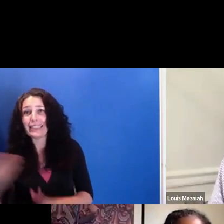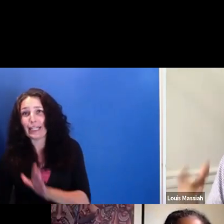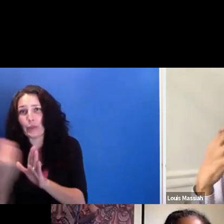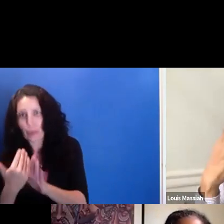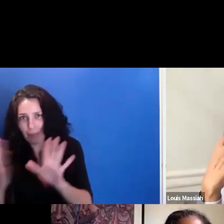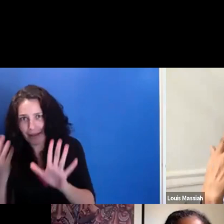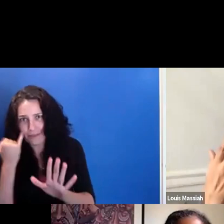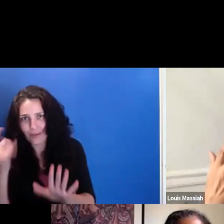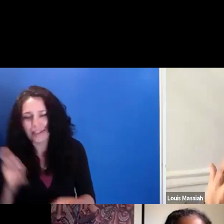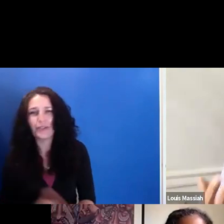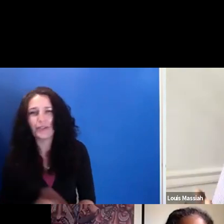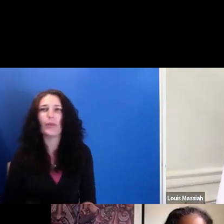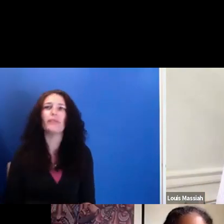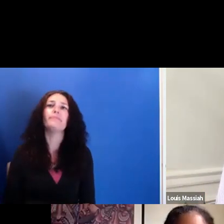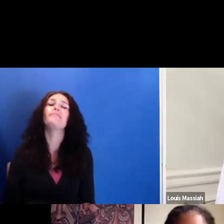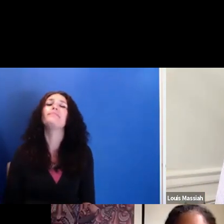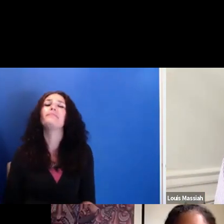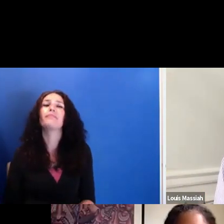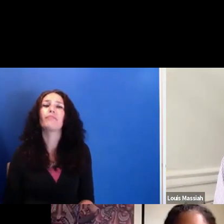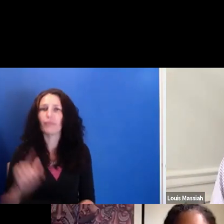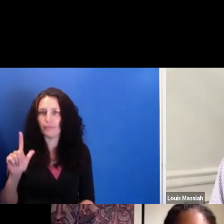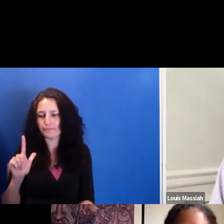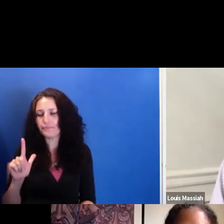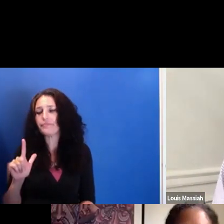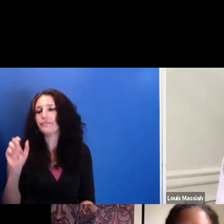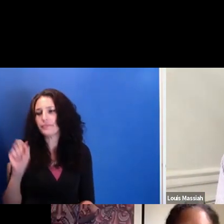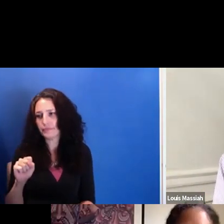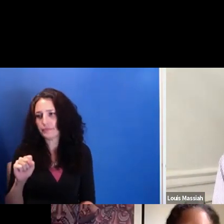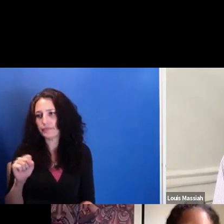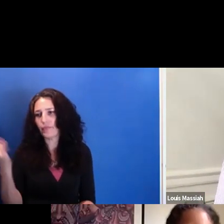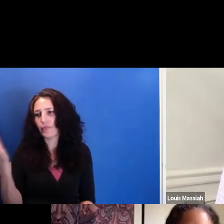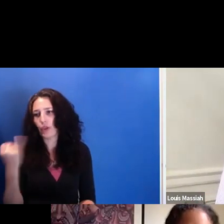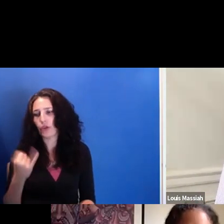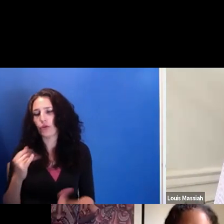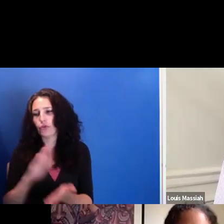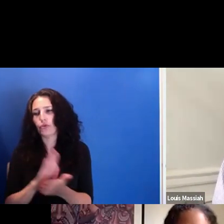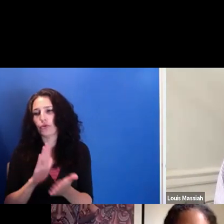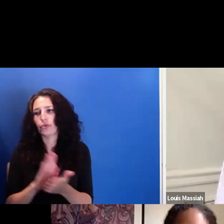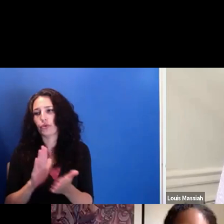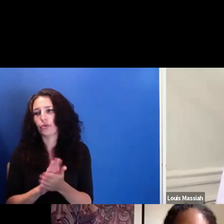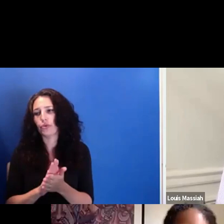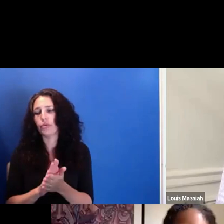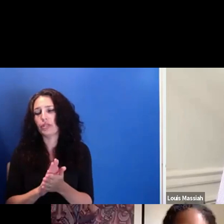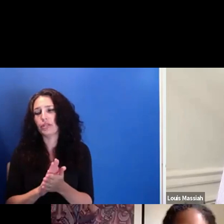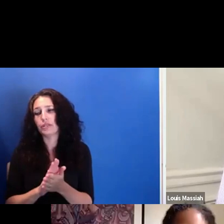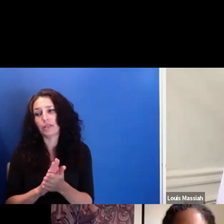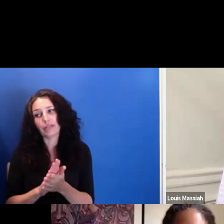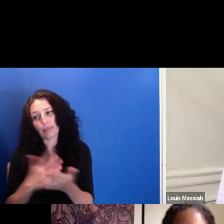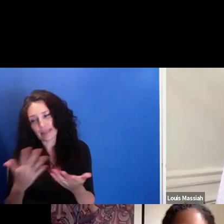But my now-- my 9:00 to 5:00-- you know, Scribe Video Center has been around for 38 years,